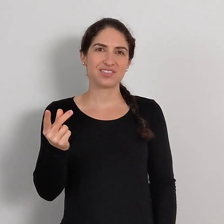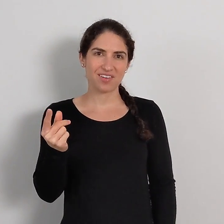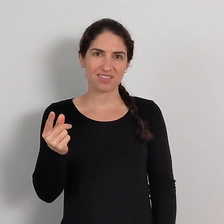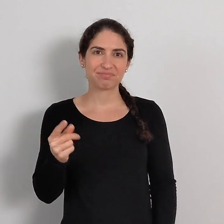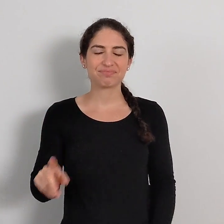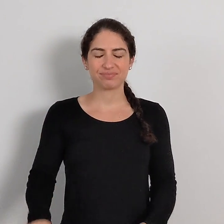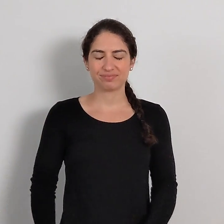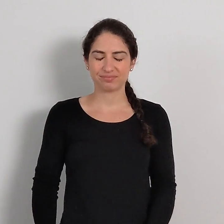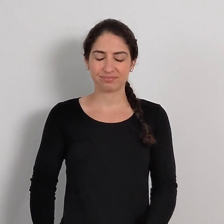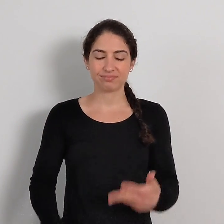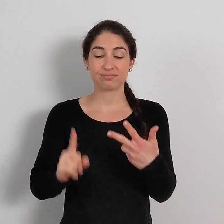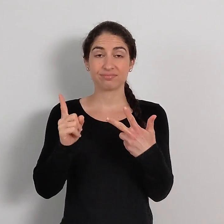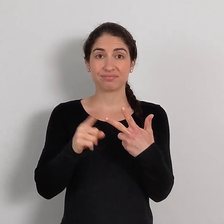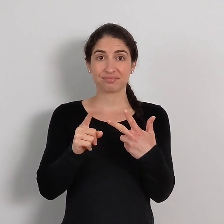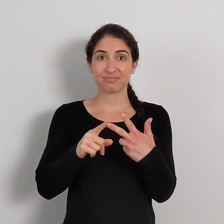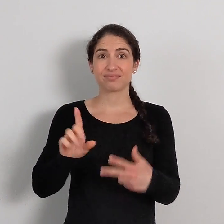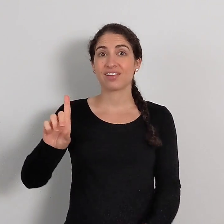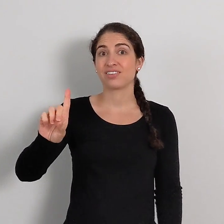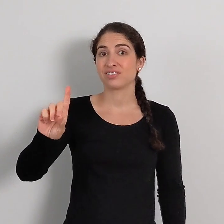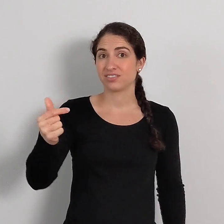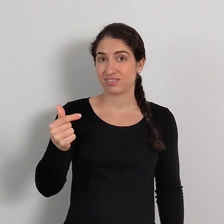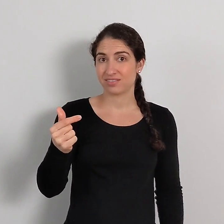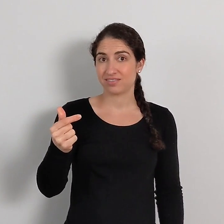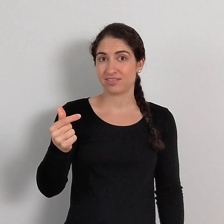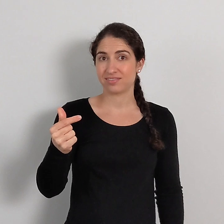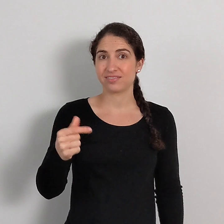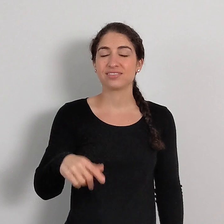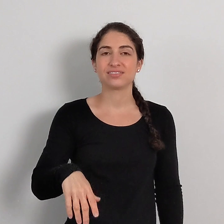DOG A third way: DOG